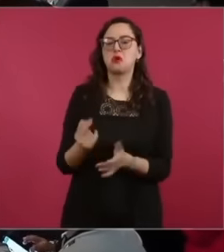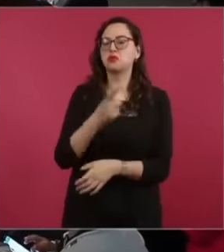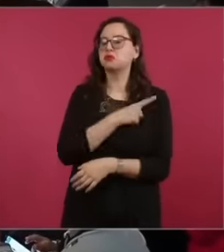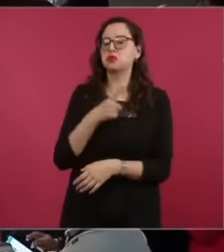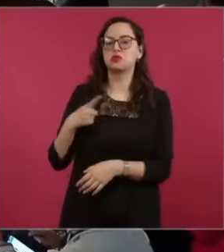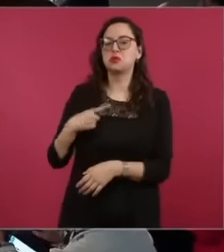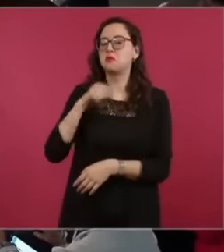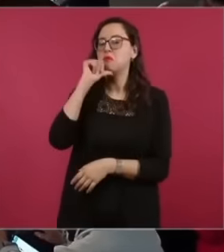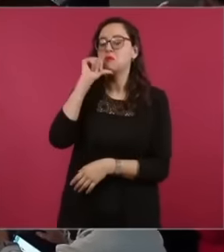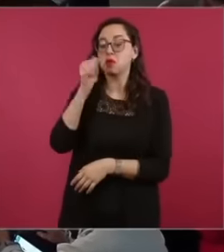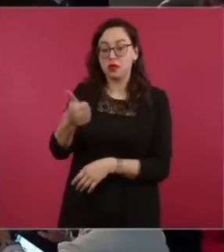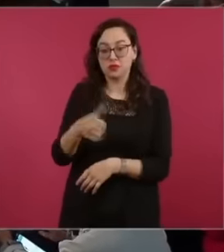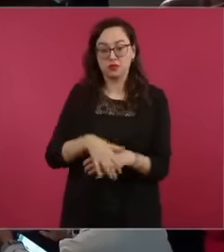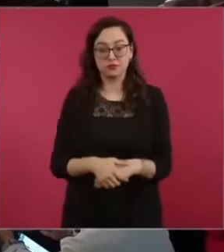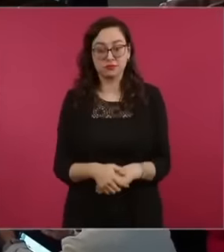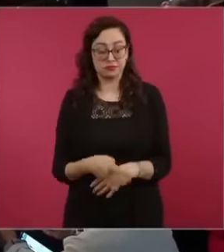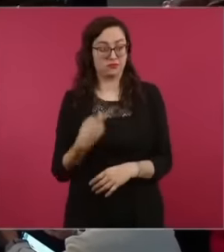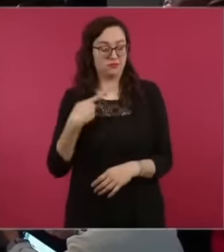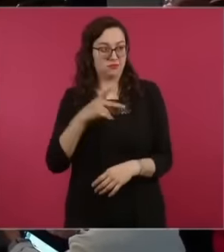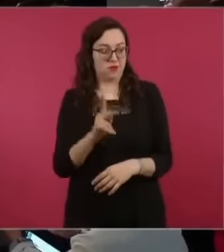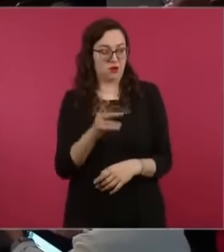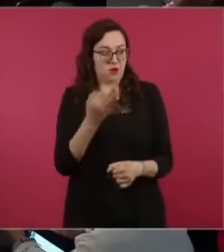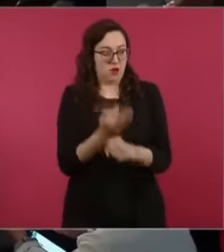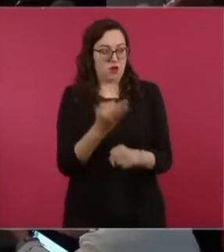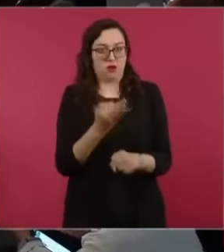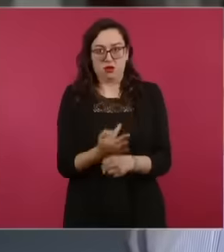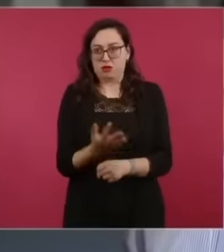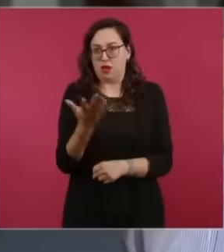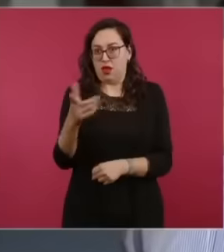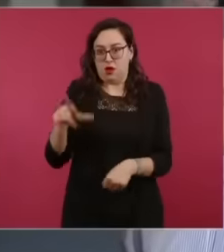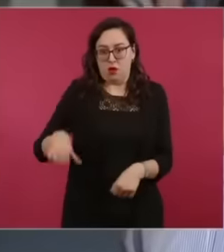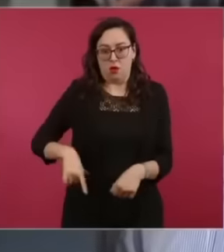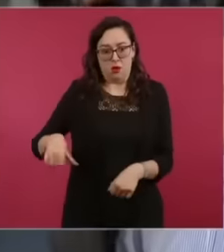mentioned obviously mending the version and The evidence they have in relation to this video